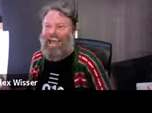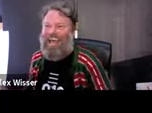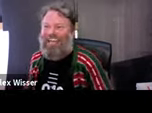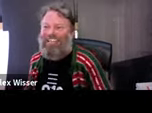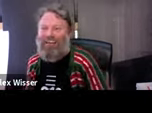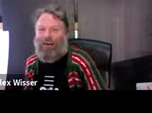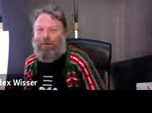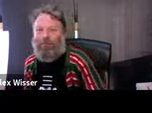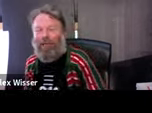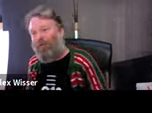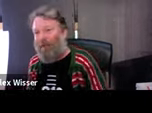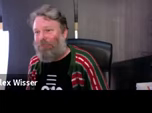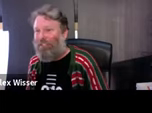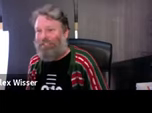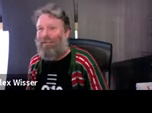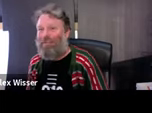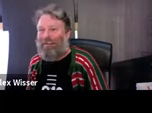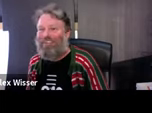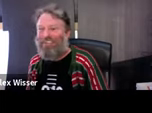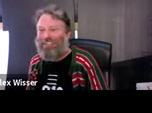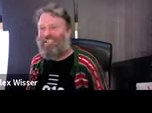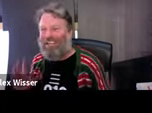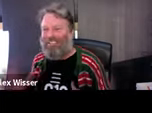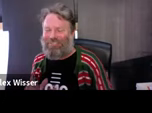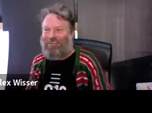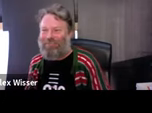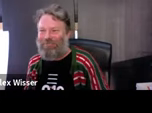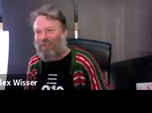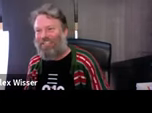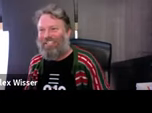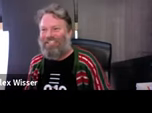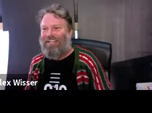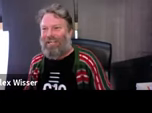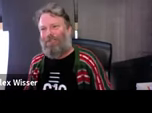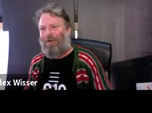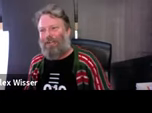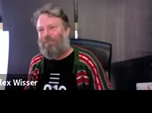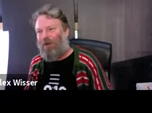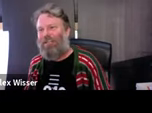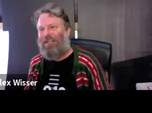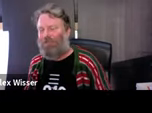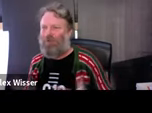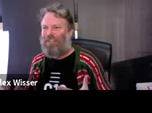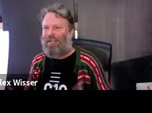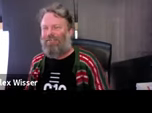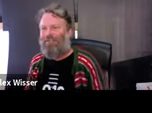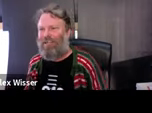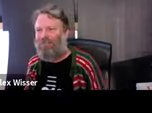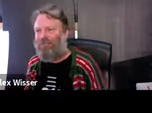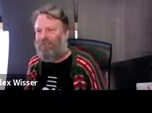I'm working with Ian Milliss to design that poster. I'm excited bit.